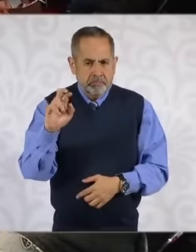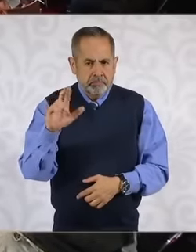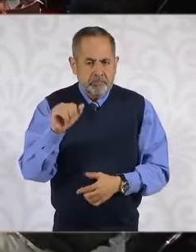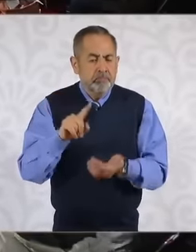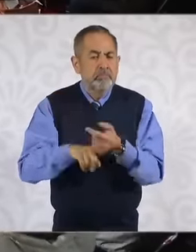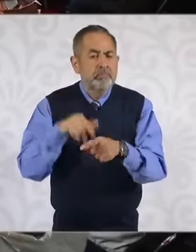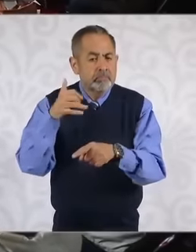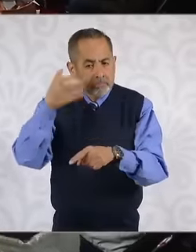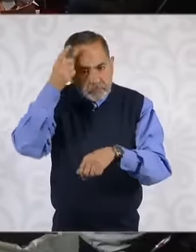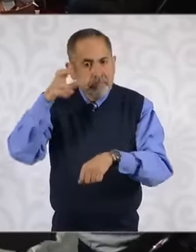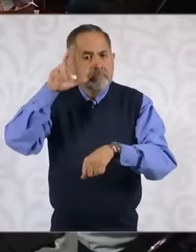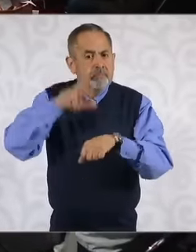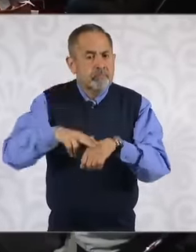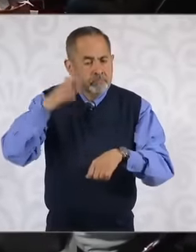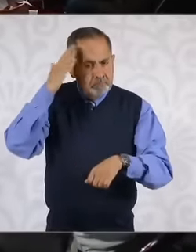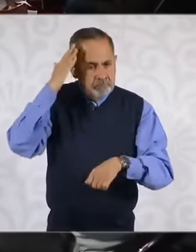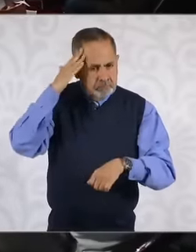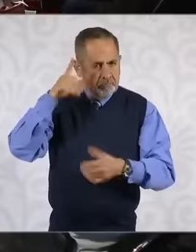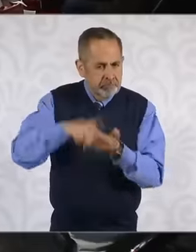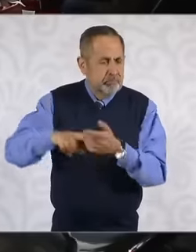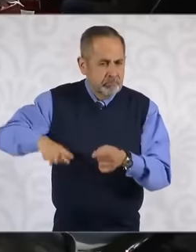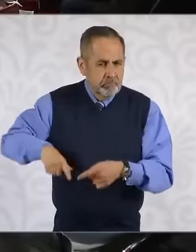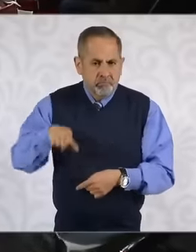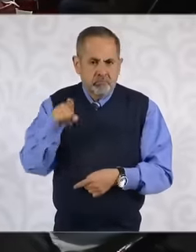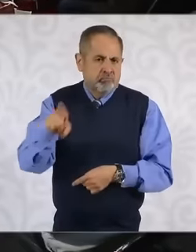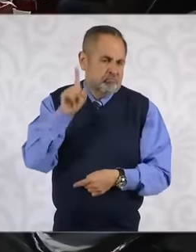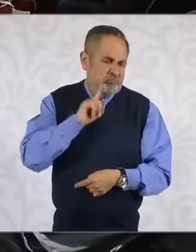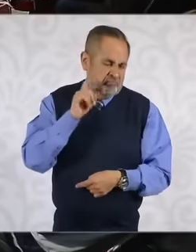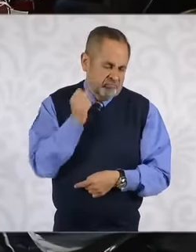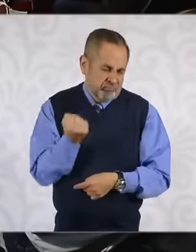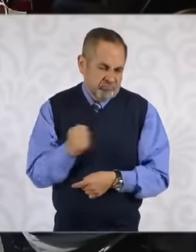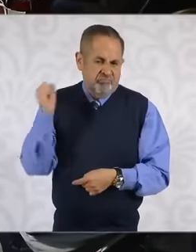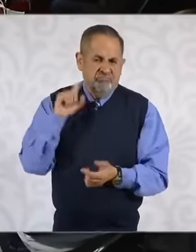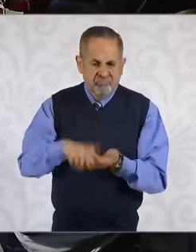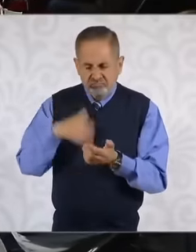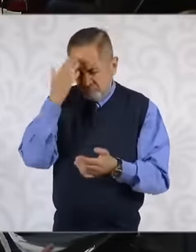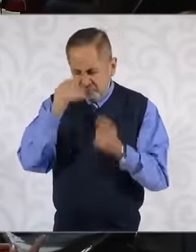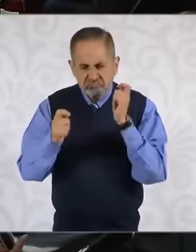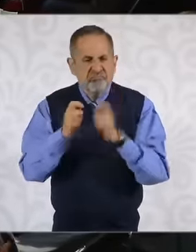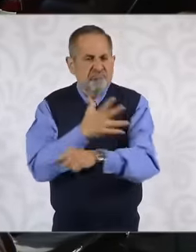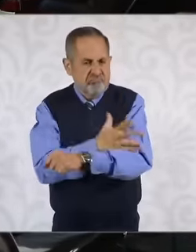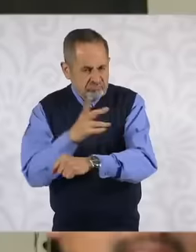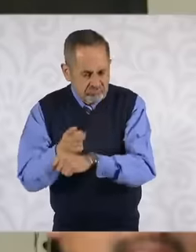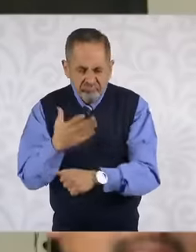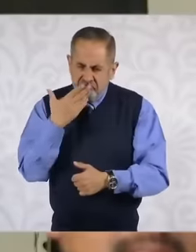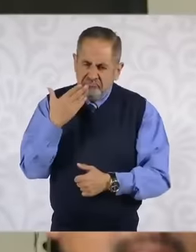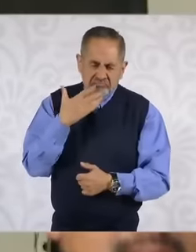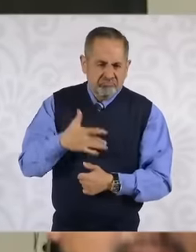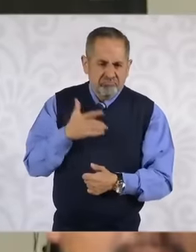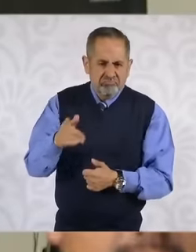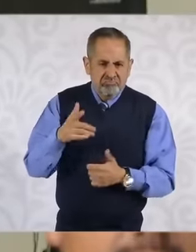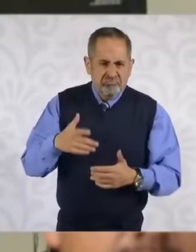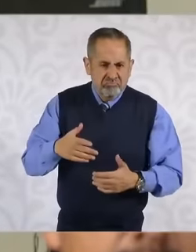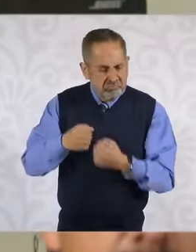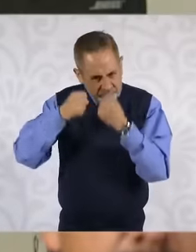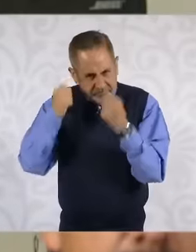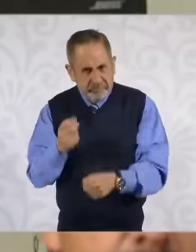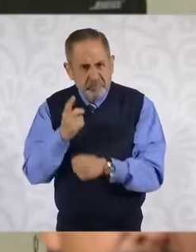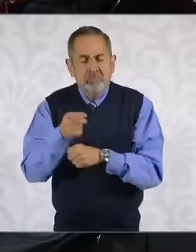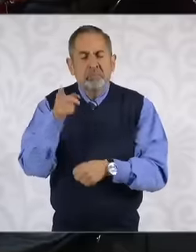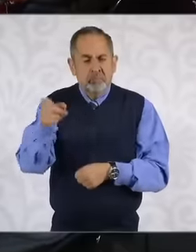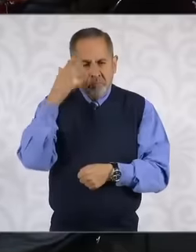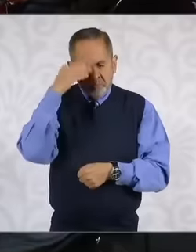of the government, she is a very capable woman of principles with sensitivity, a lot of conviction and a lot of empathy